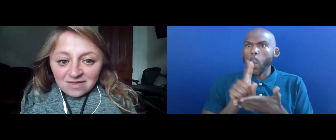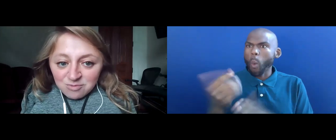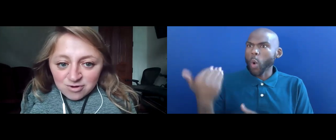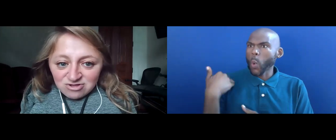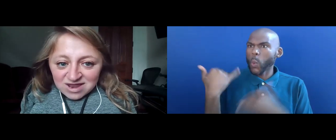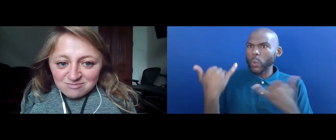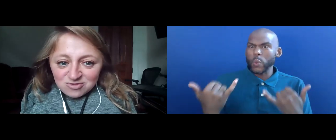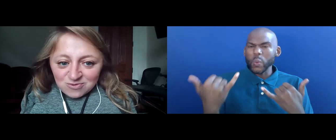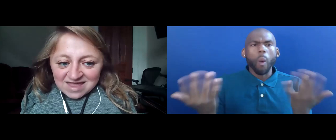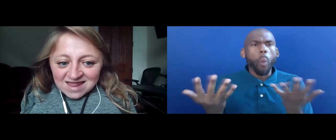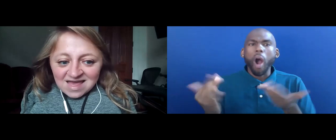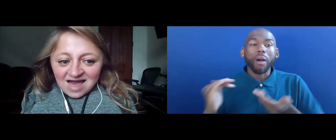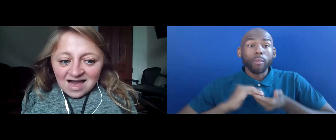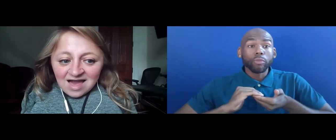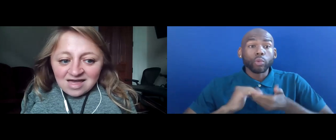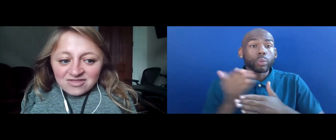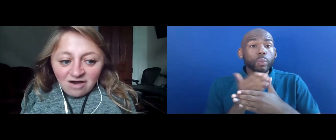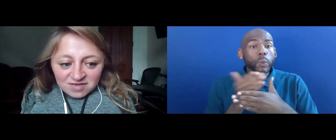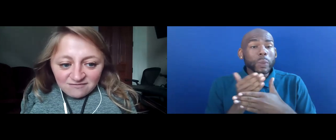COLLABORATION BETWEEN THE OFFICE OF THE DEPARTMENT OF